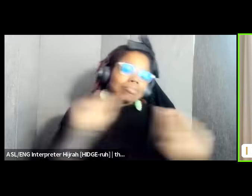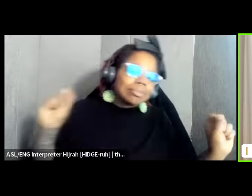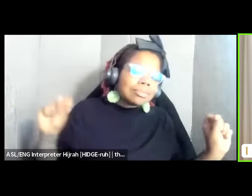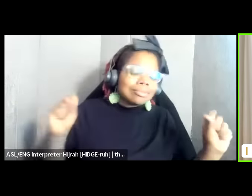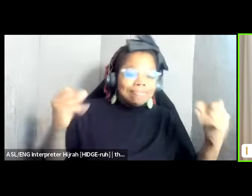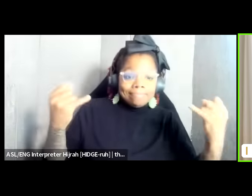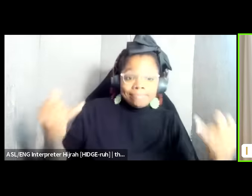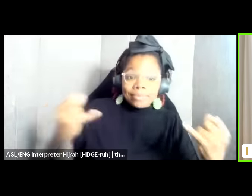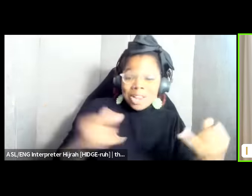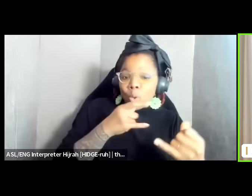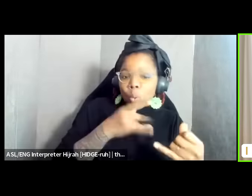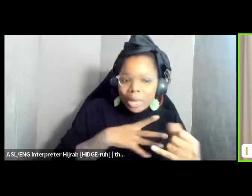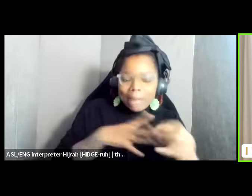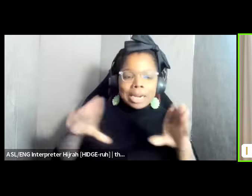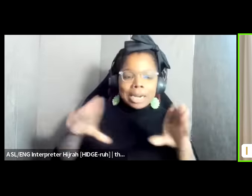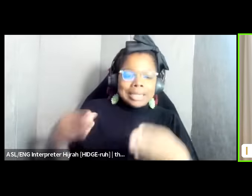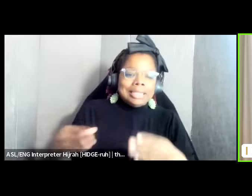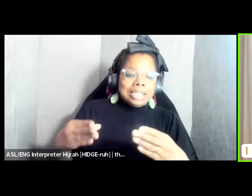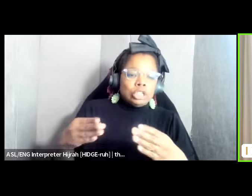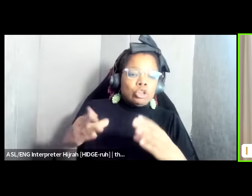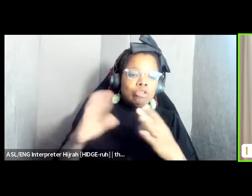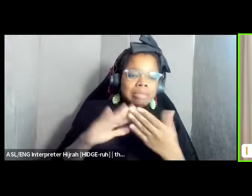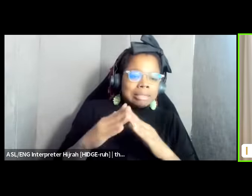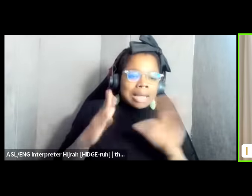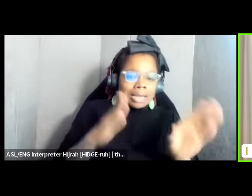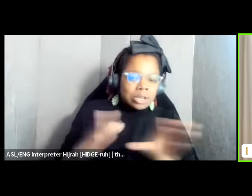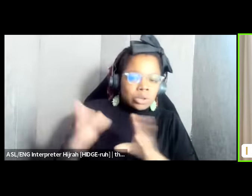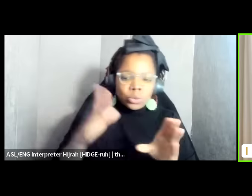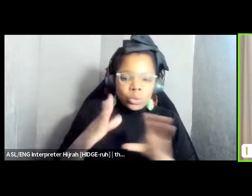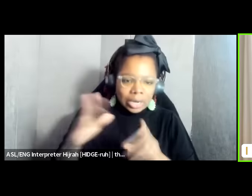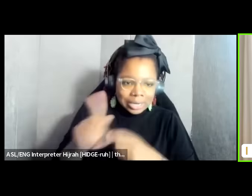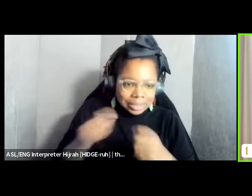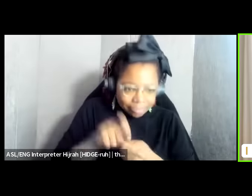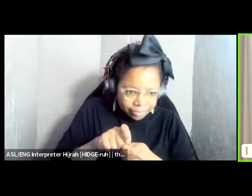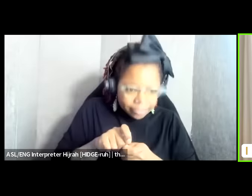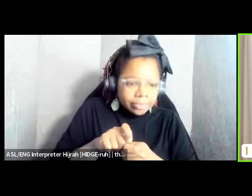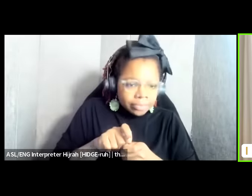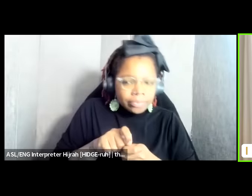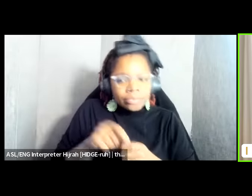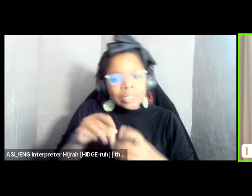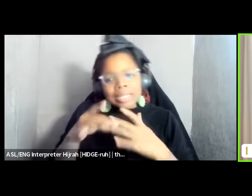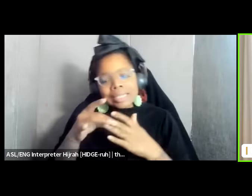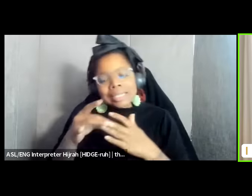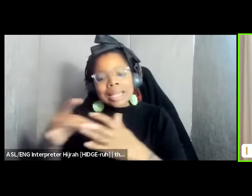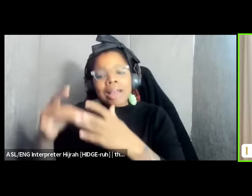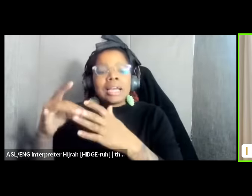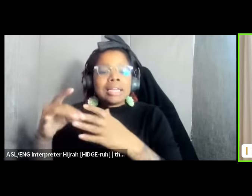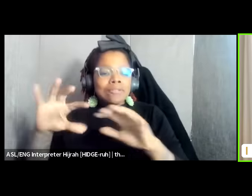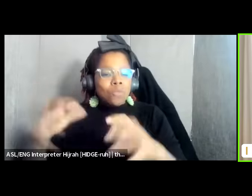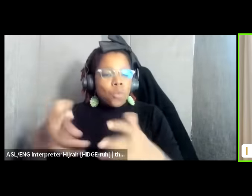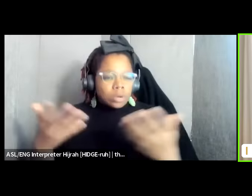center of society and organizing in particular and being this guiding and stabilizing Force um